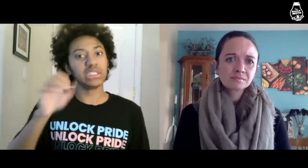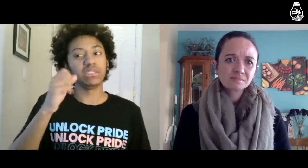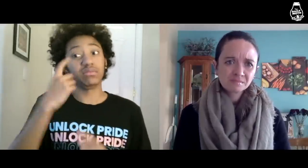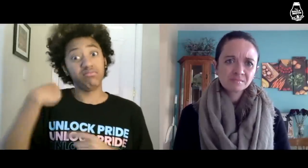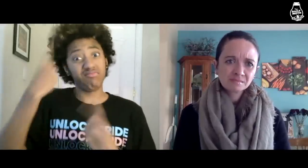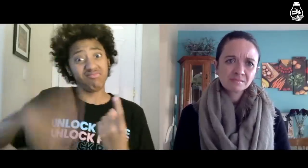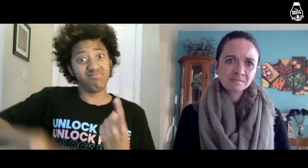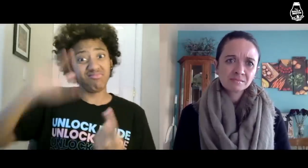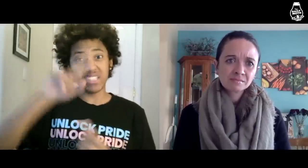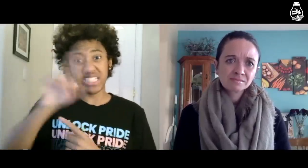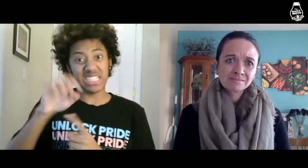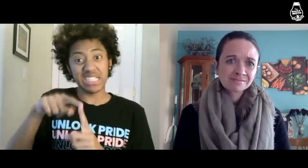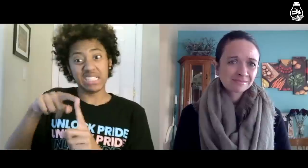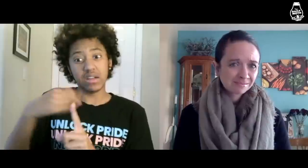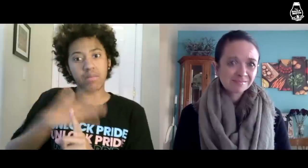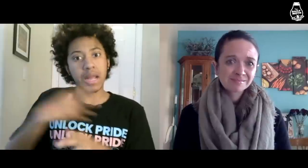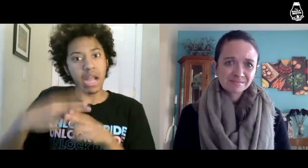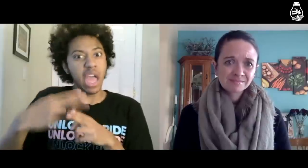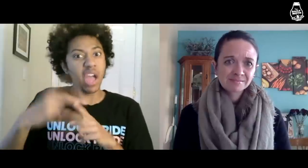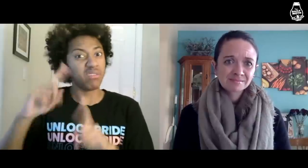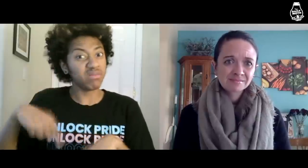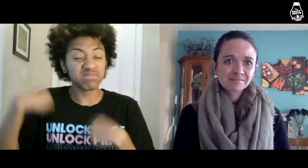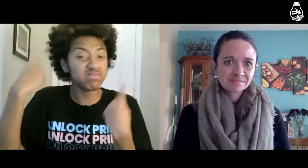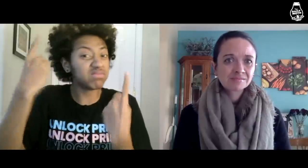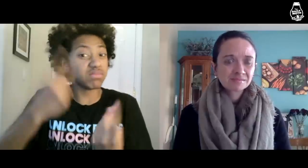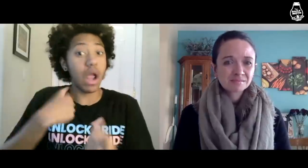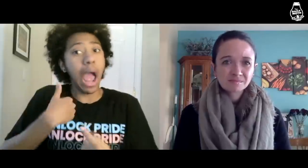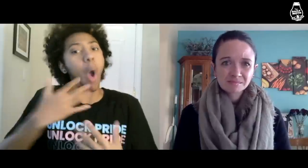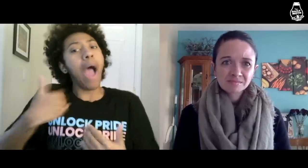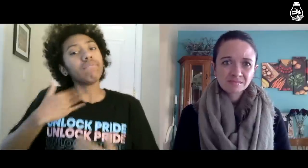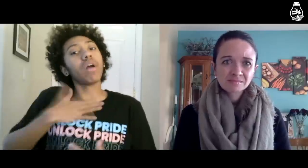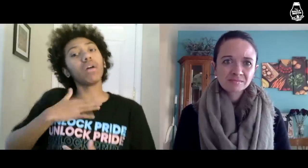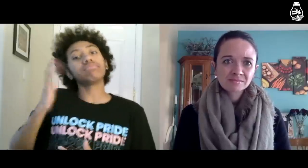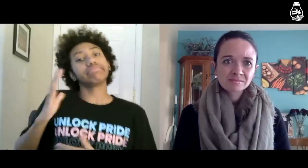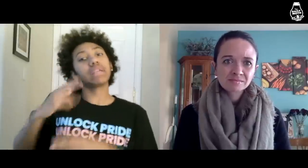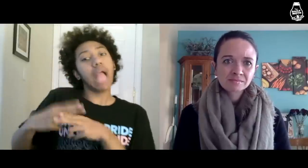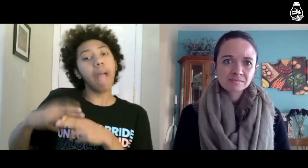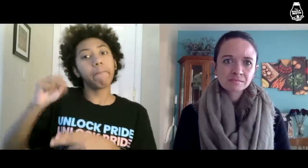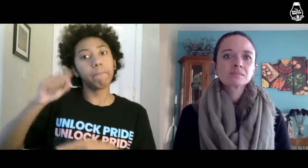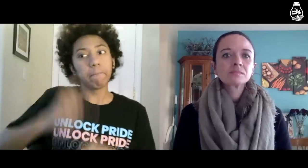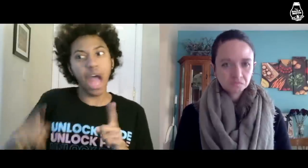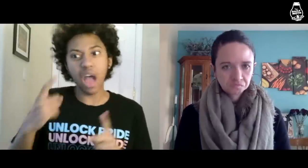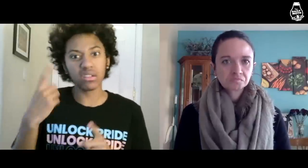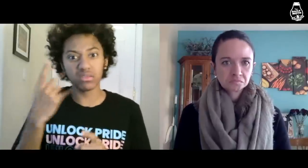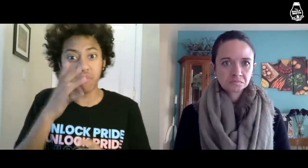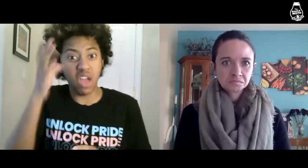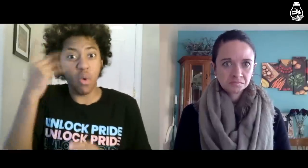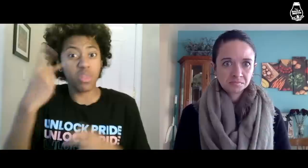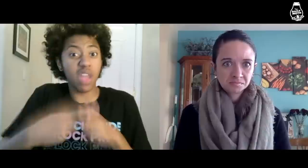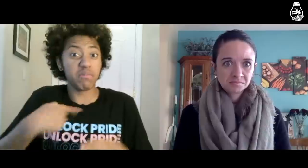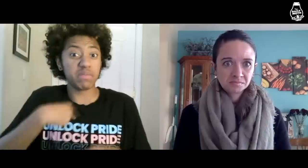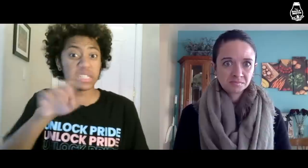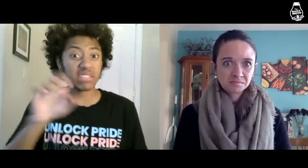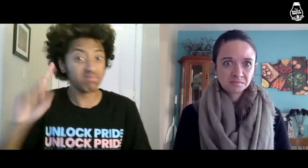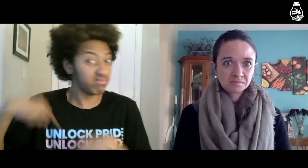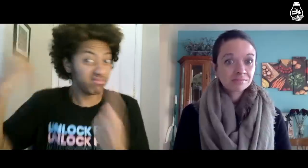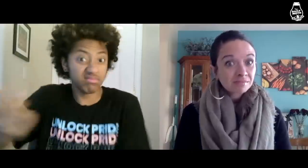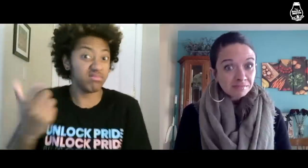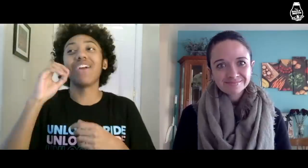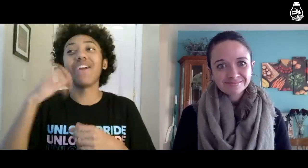my name has been Zee my whole life. I used to have another name, yes, but my parents have always called me Zee.